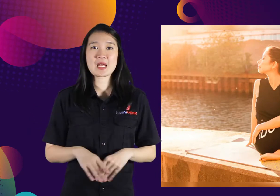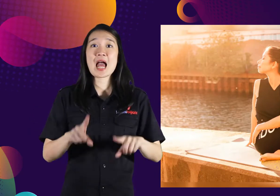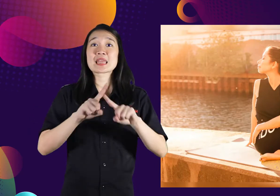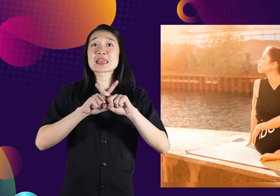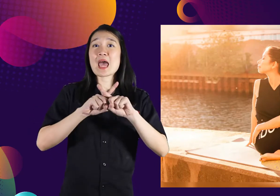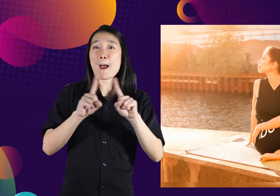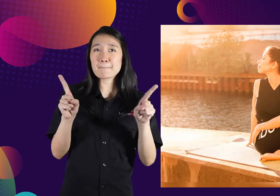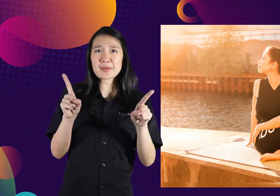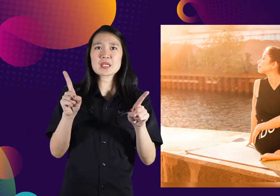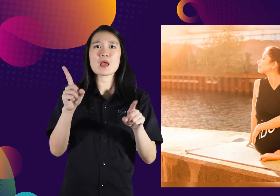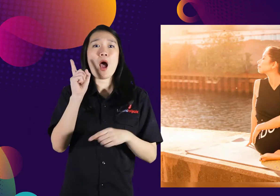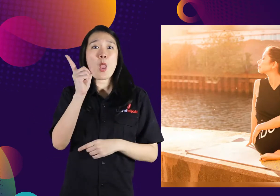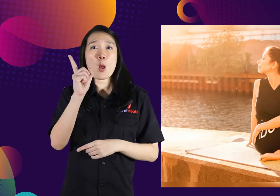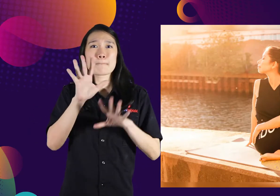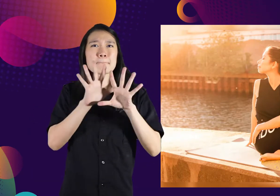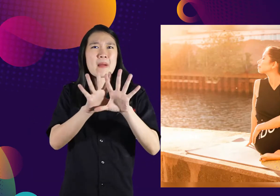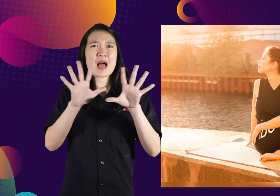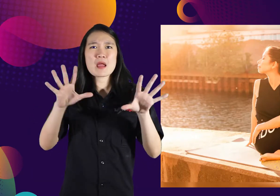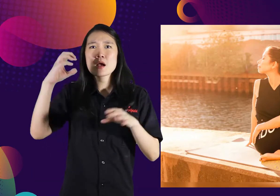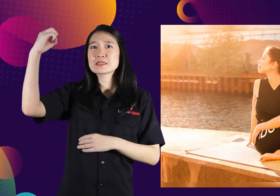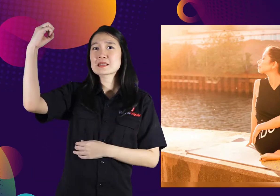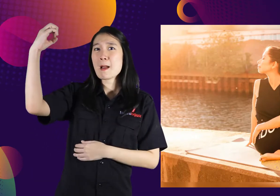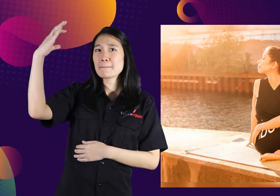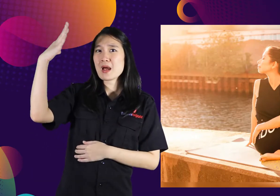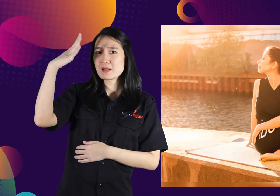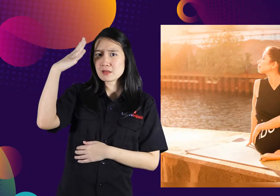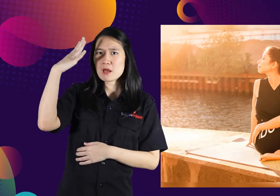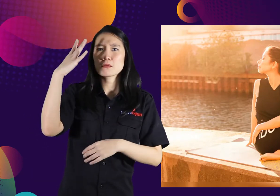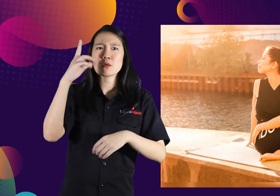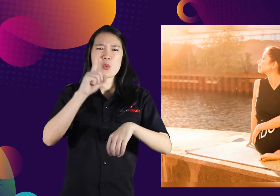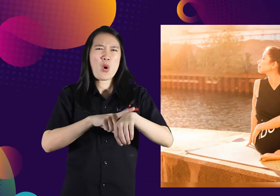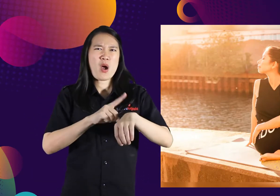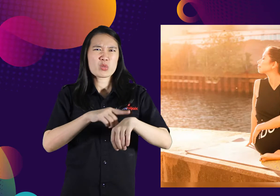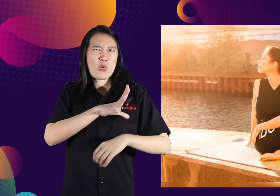But, if exposed to much sunlight in time